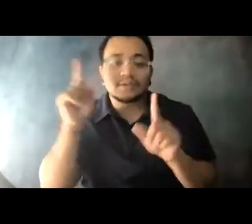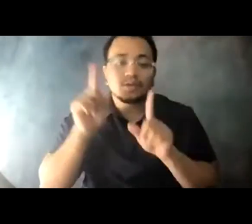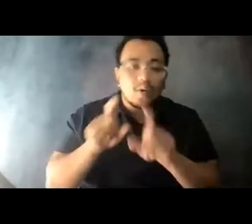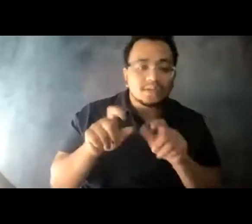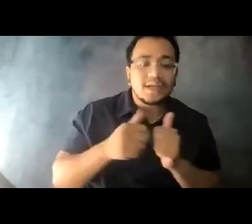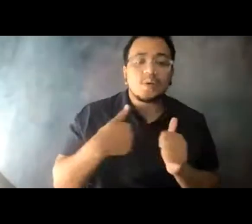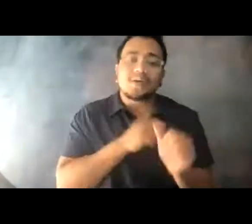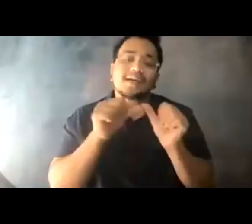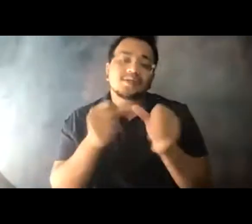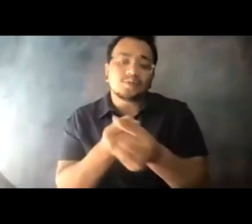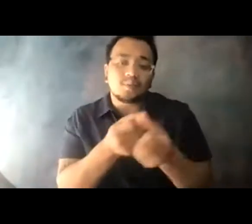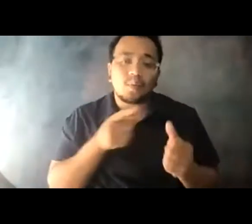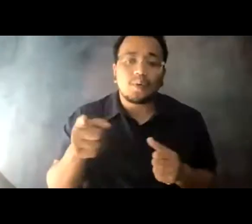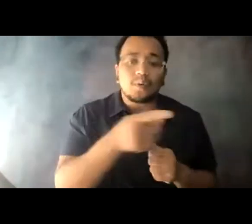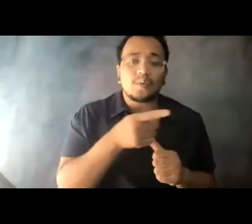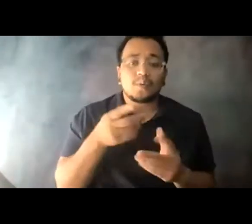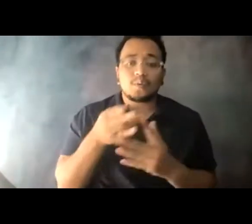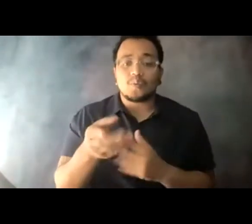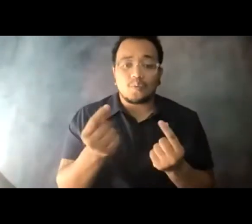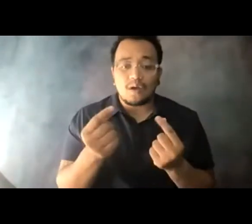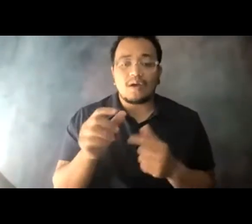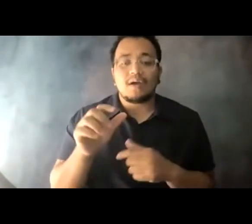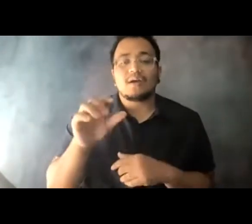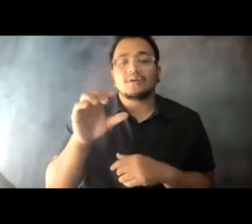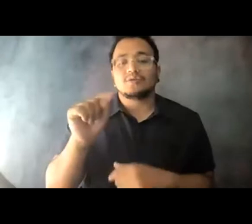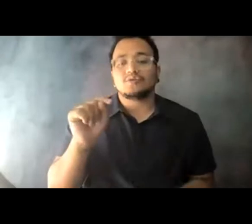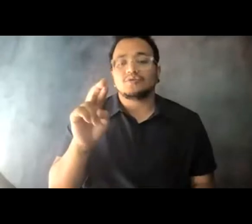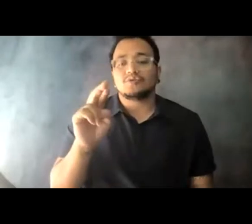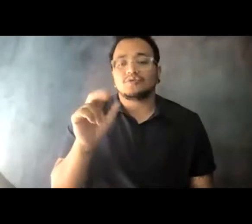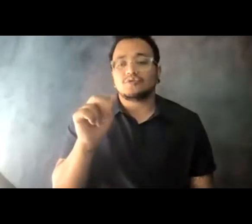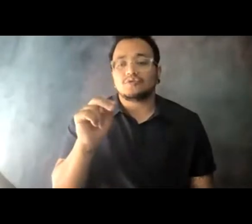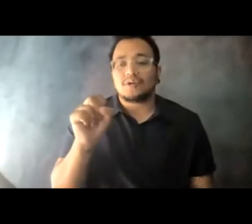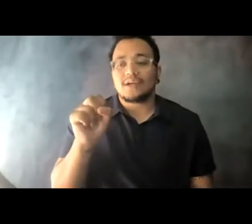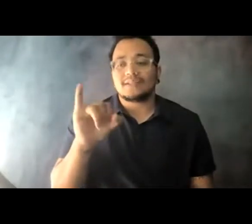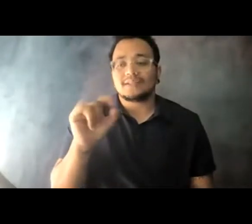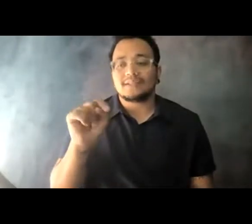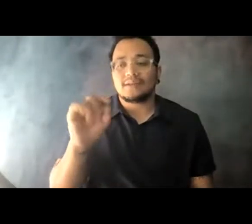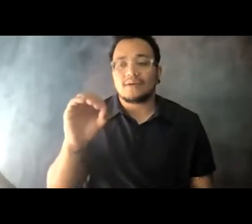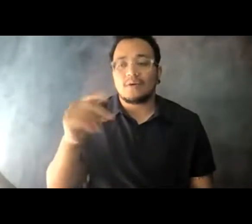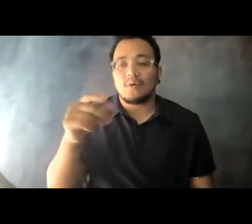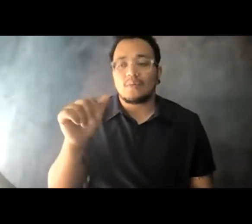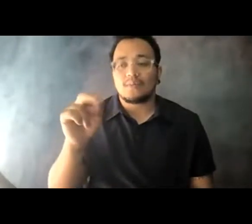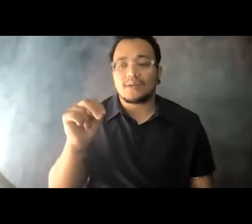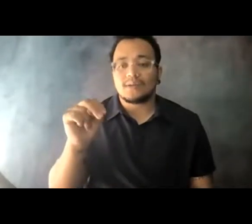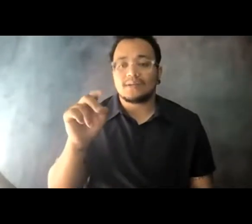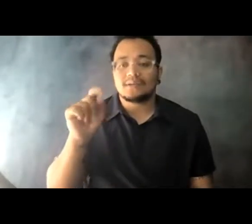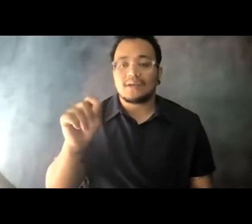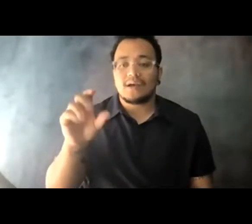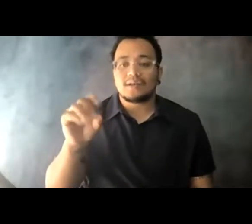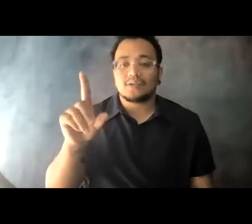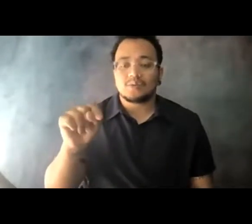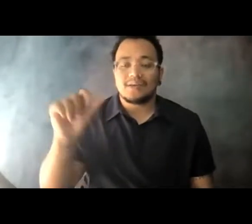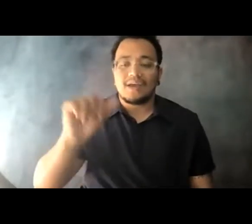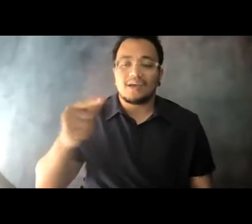to support you to transitsopen@dot.gov. 14:05:17 To get us started, I will introduce